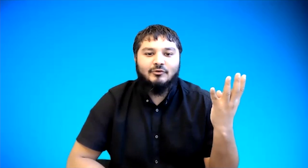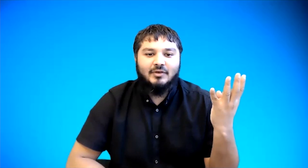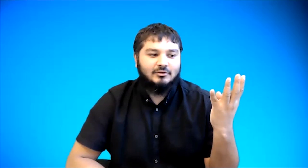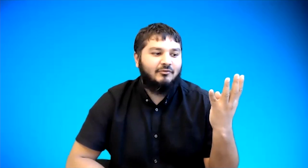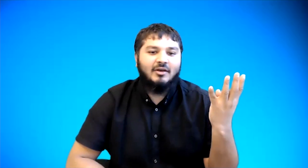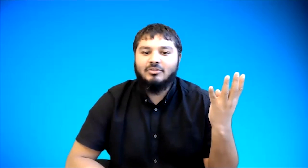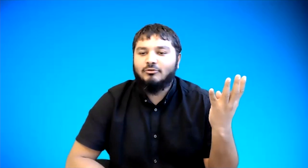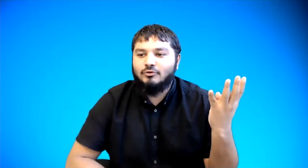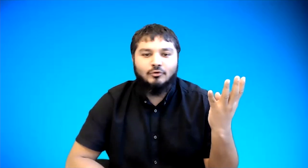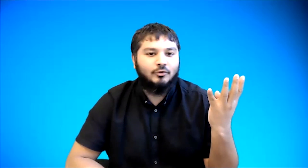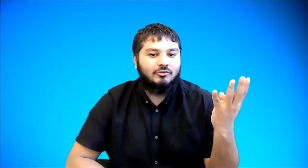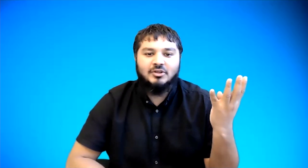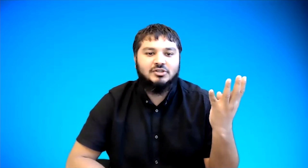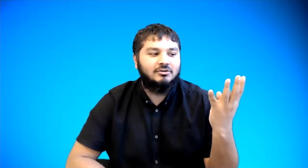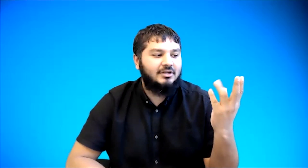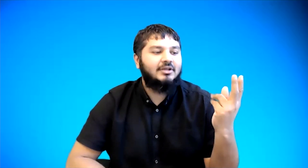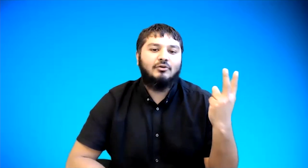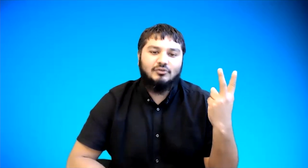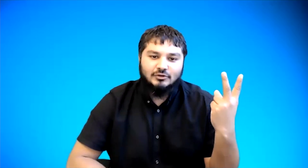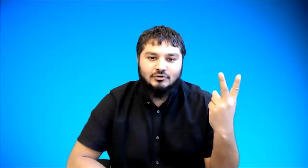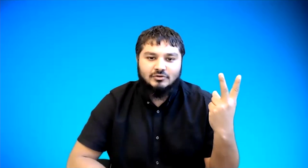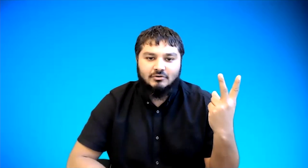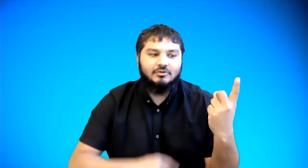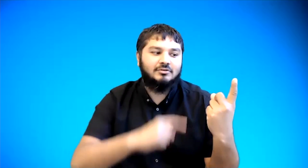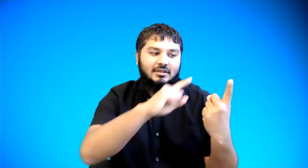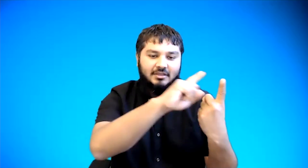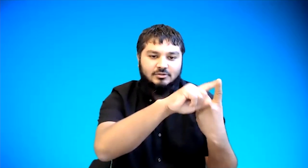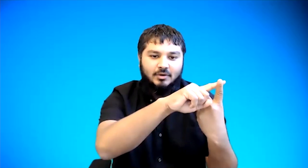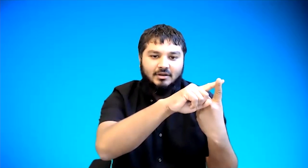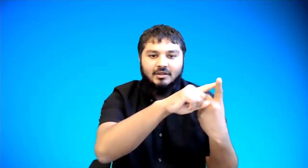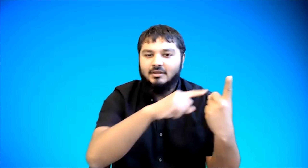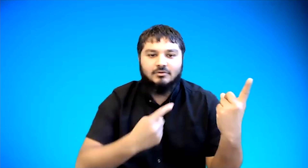finger so if you have two or three children you could say two children you could say this one do